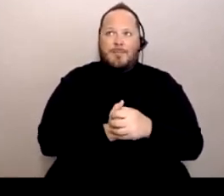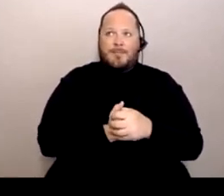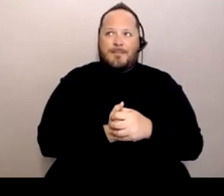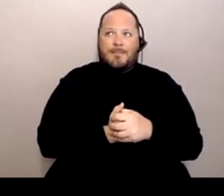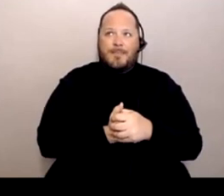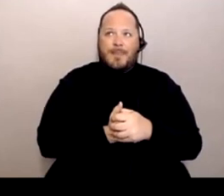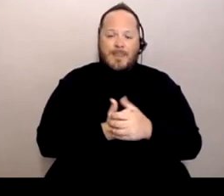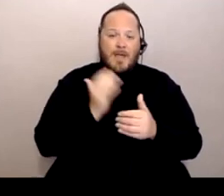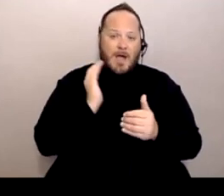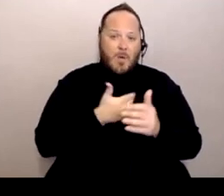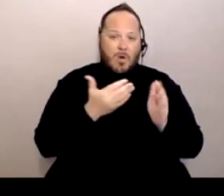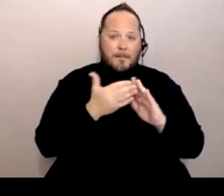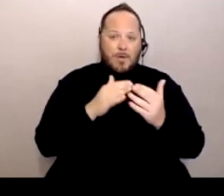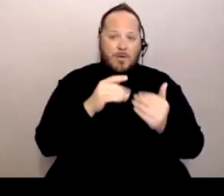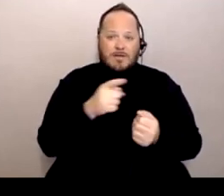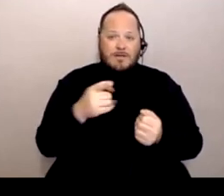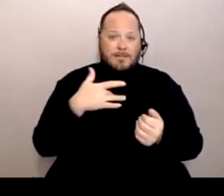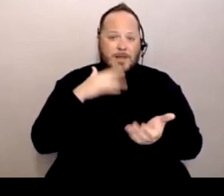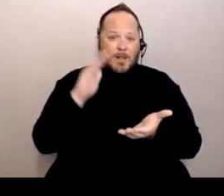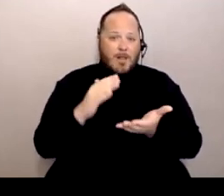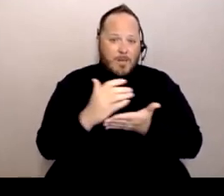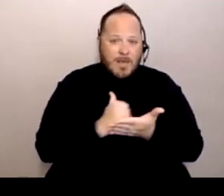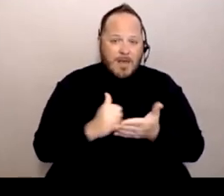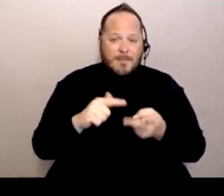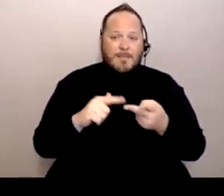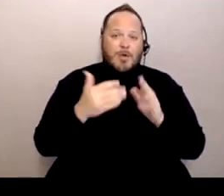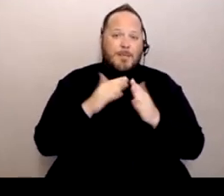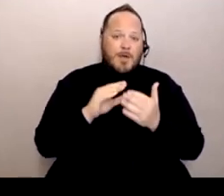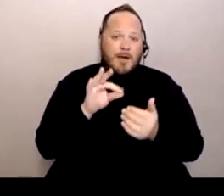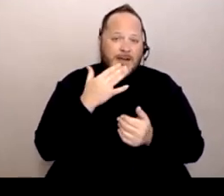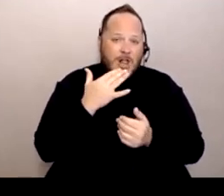that are lower income, communities of color have had a really hard time,